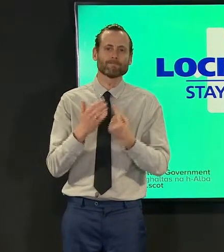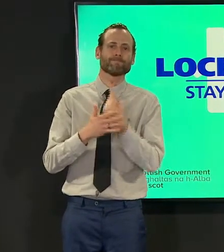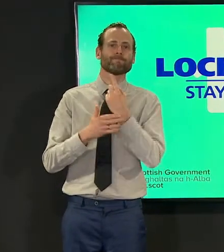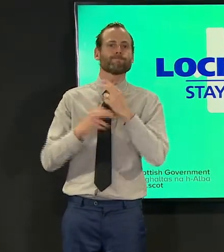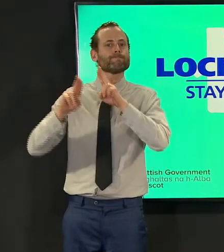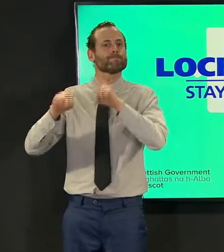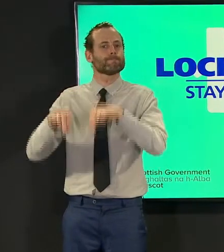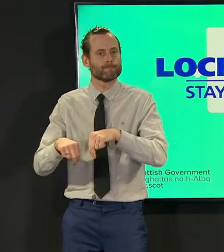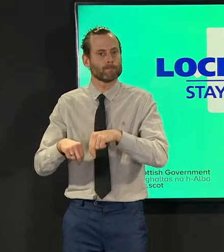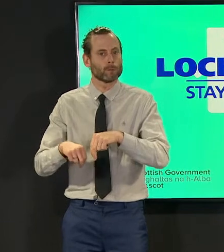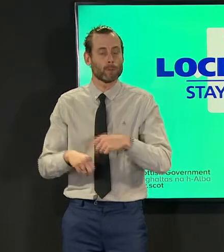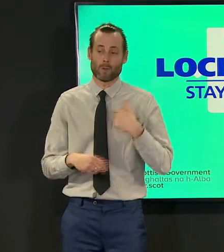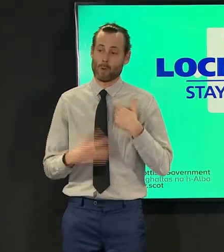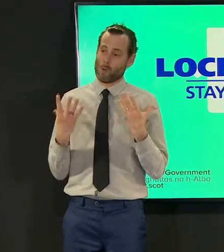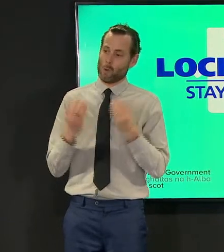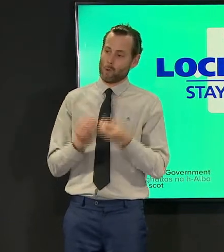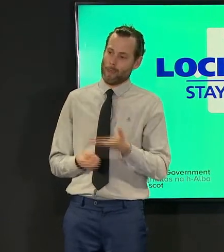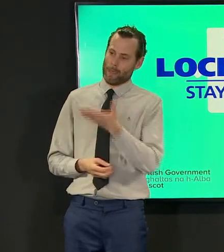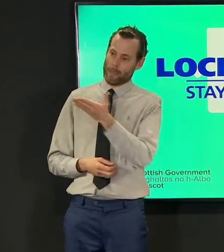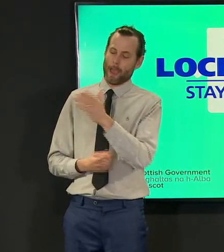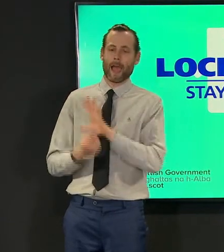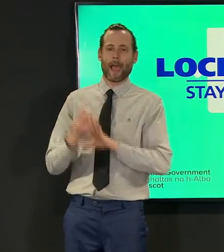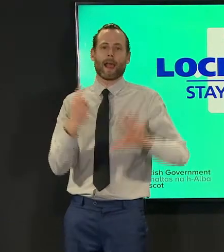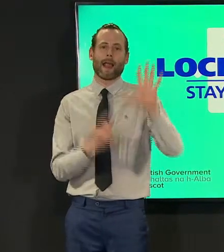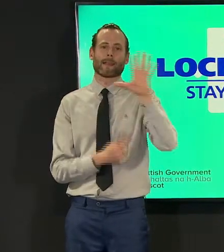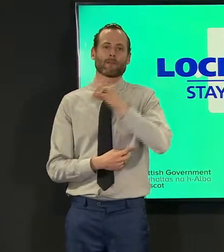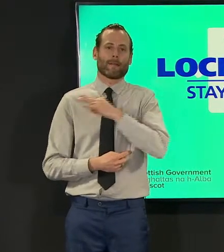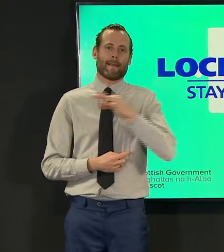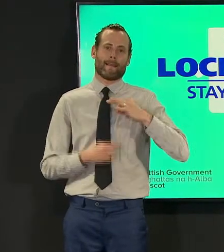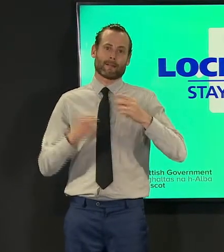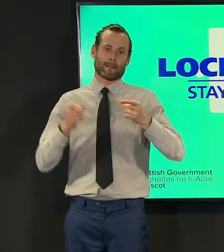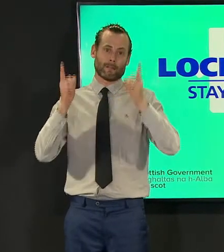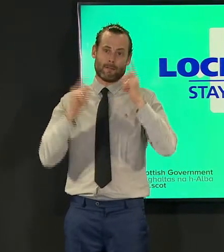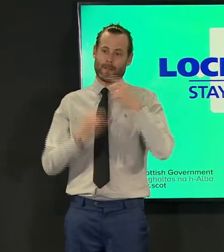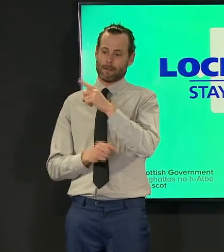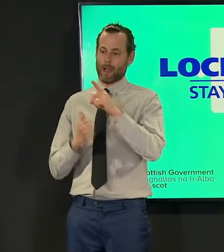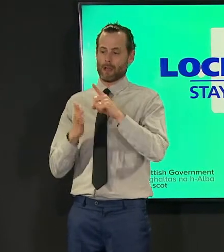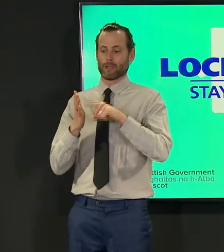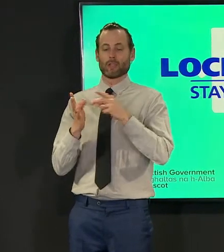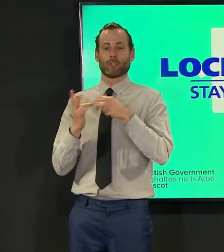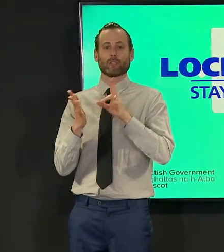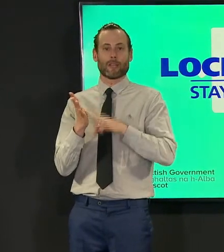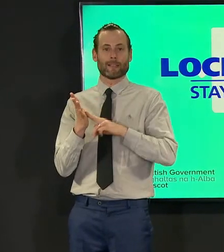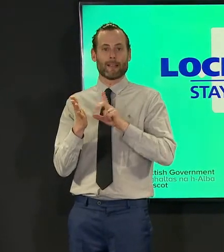i'm joined today by our national clinical director professor jason leitch who will be helping me